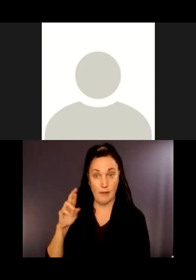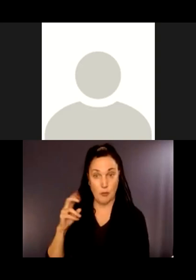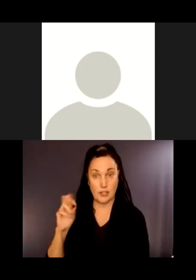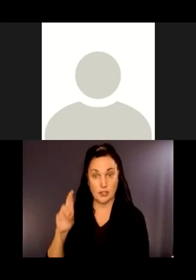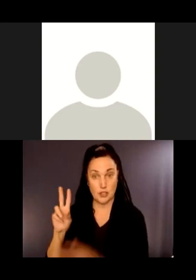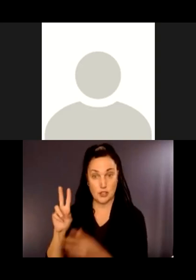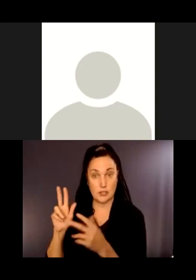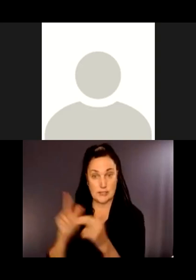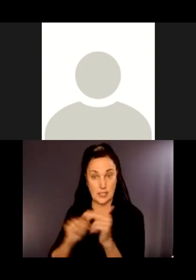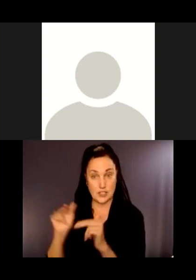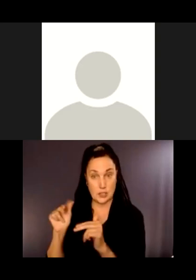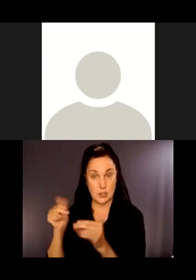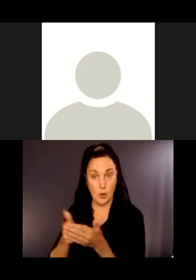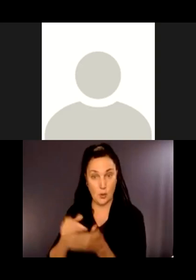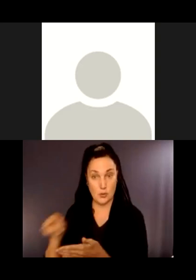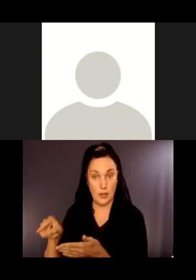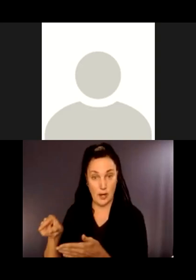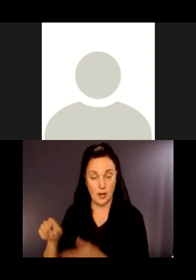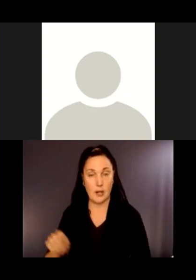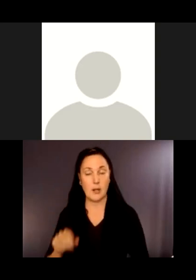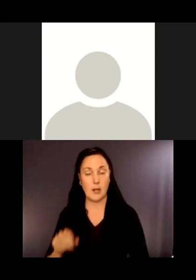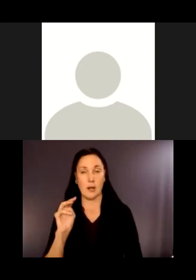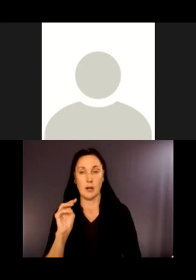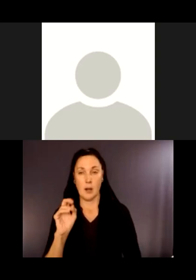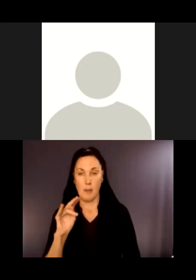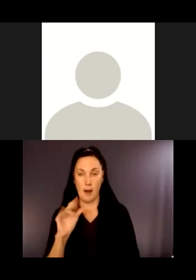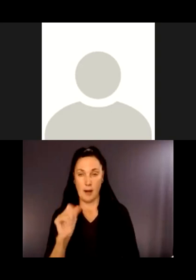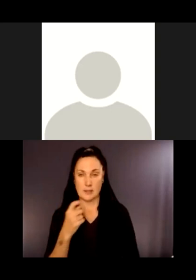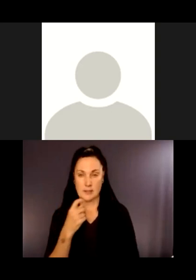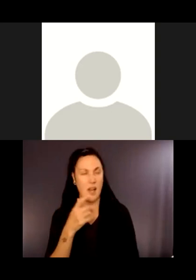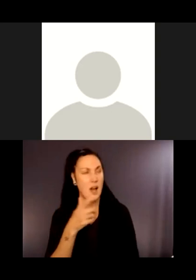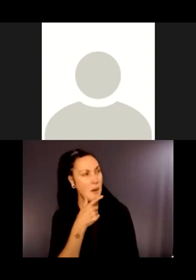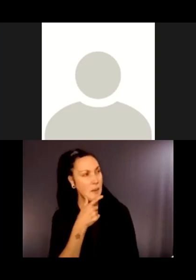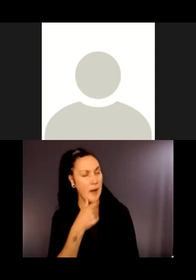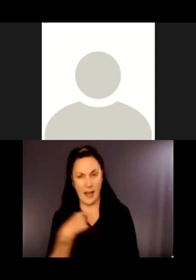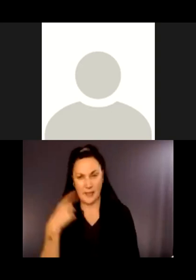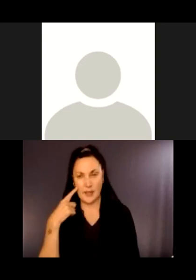ranger station near there too. There is -- so, I'm blanking.